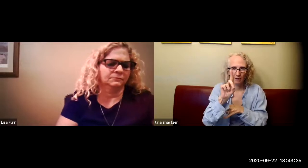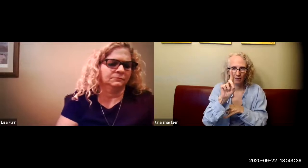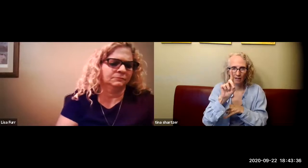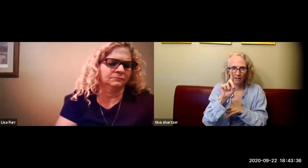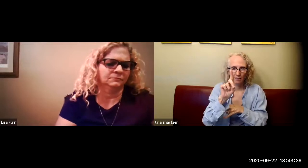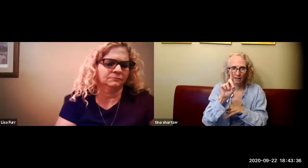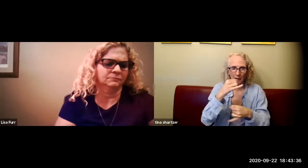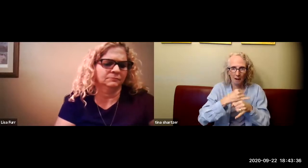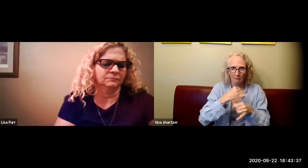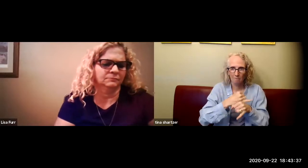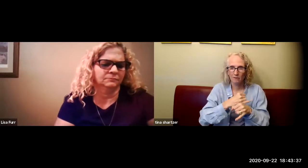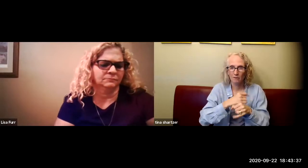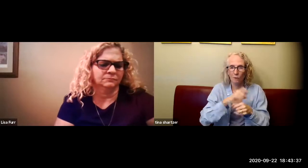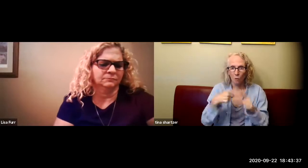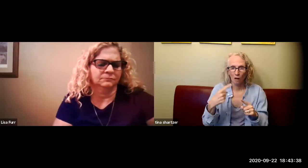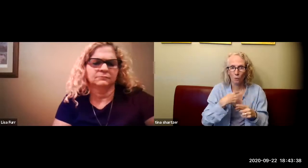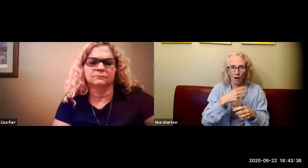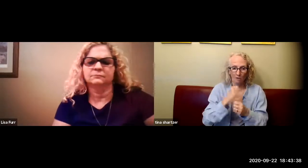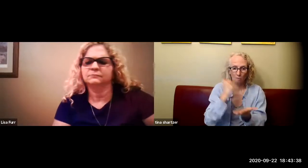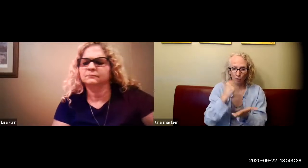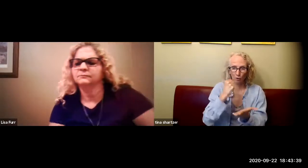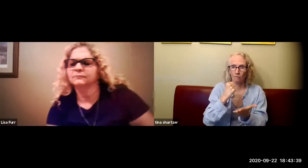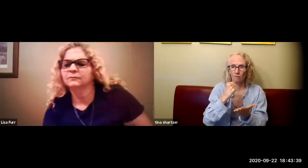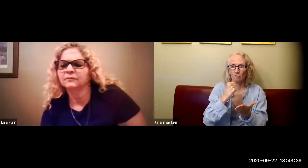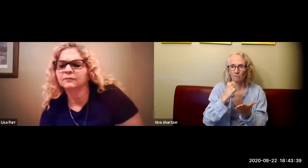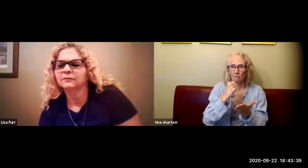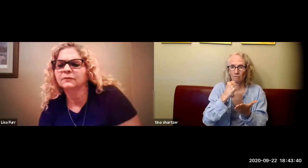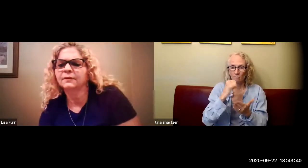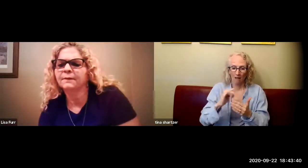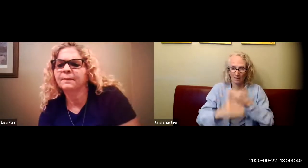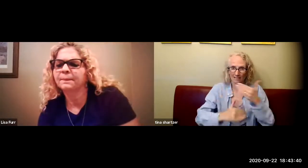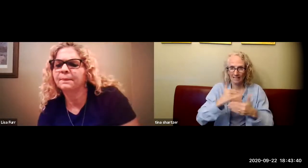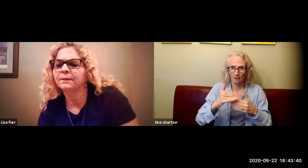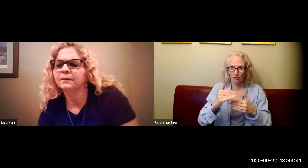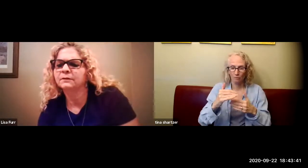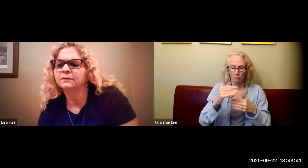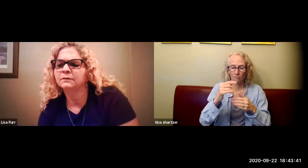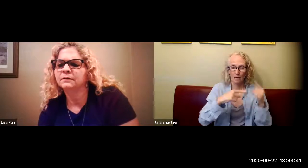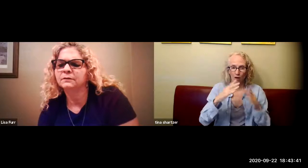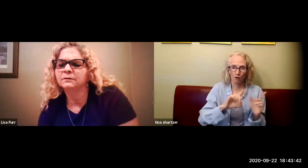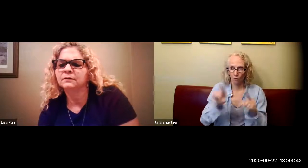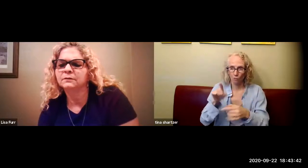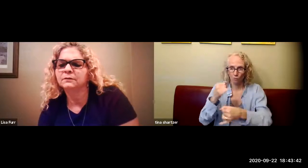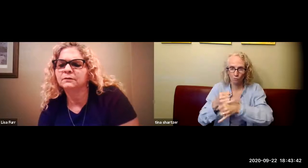campus or the ptsd campus once we get to this approved procedure